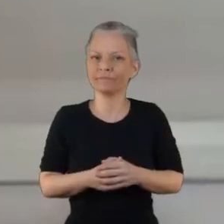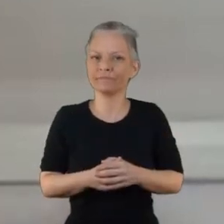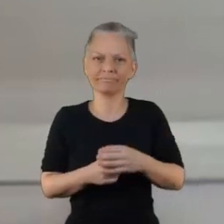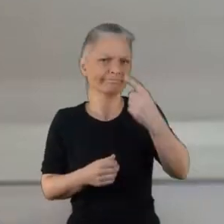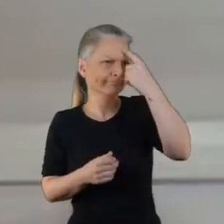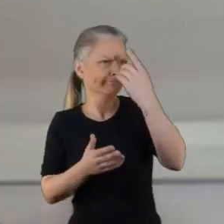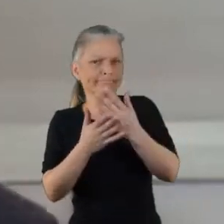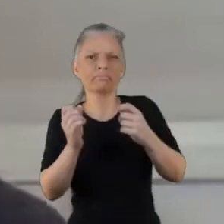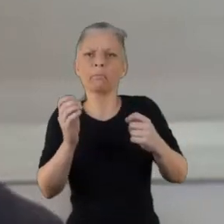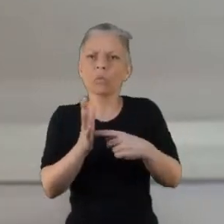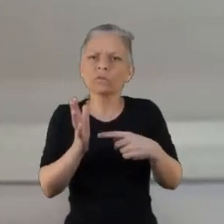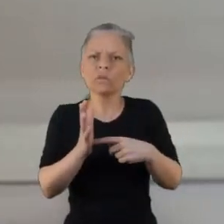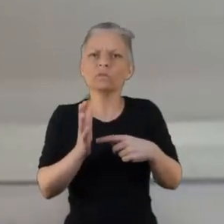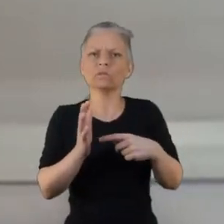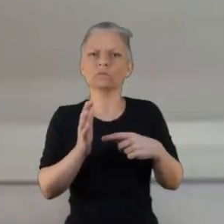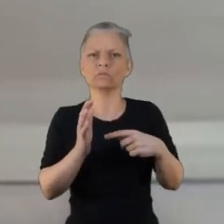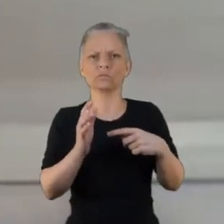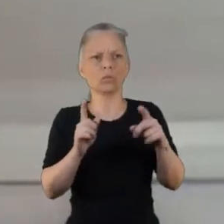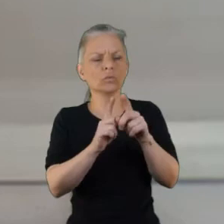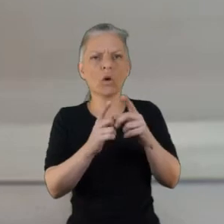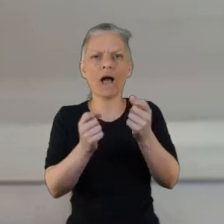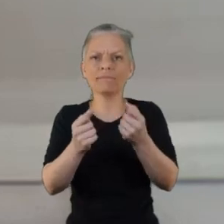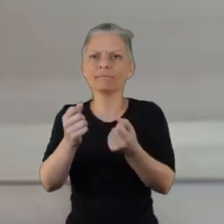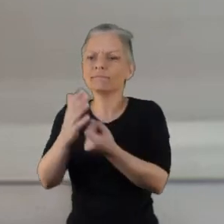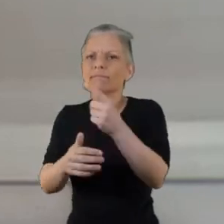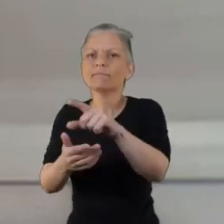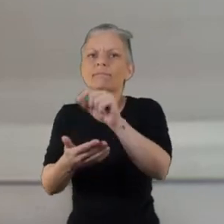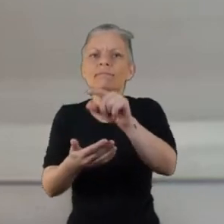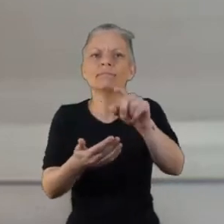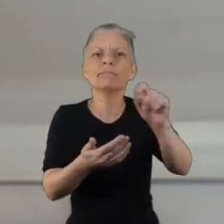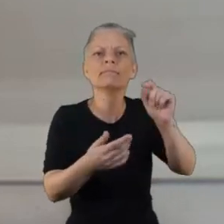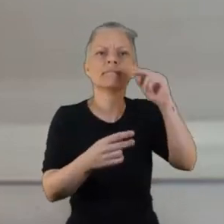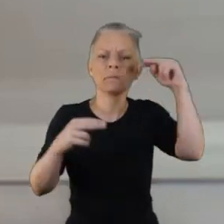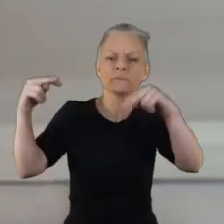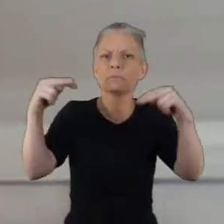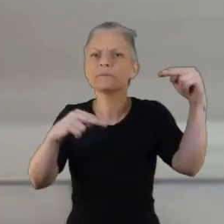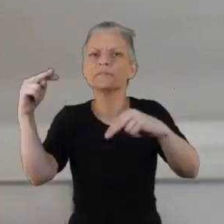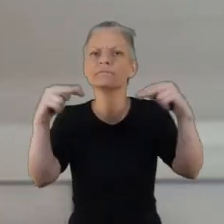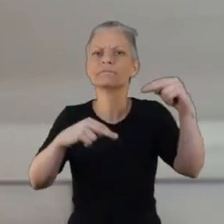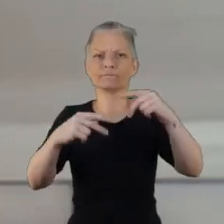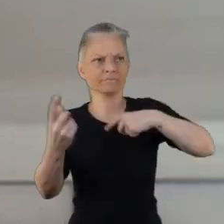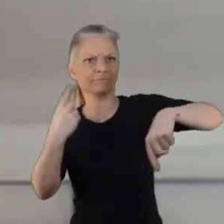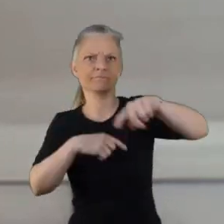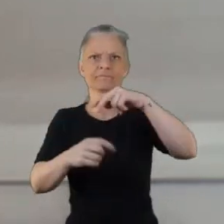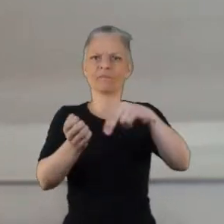certain difficulties and it makes sense to us I suppose that fundamental to that are